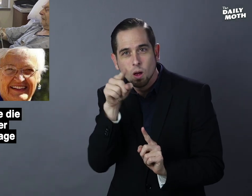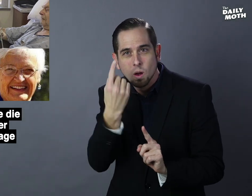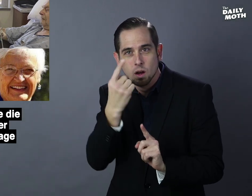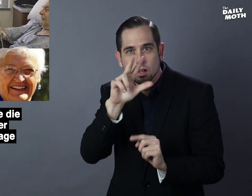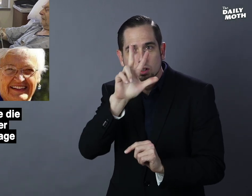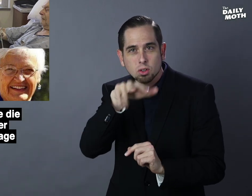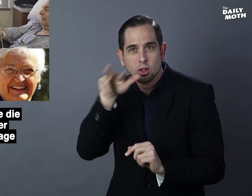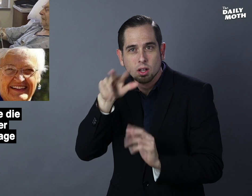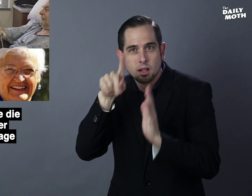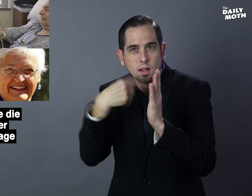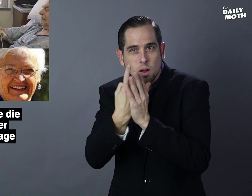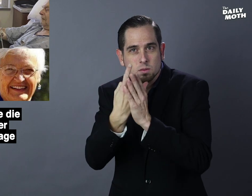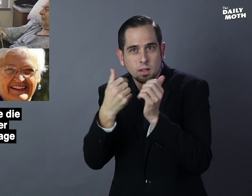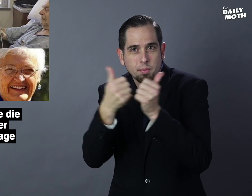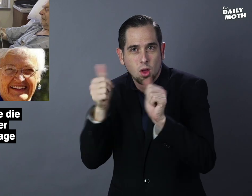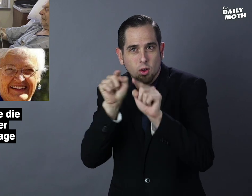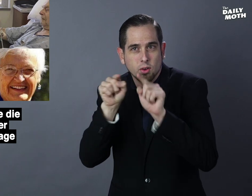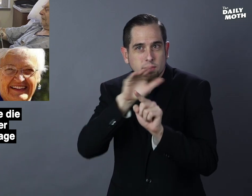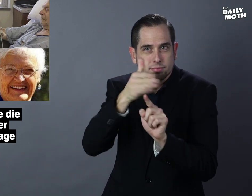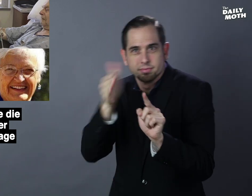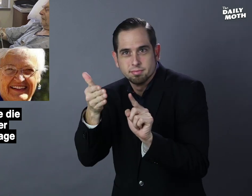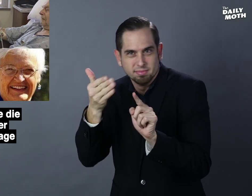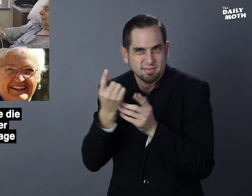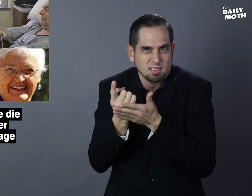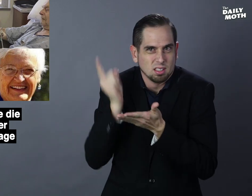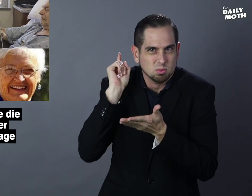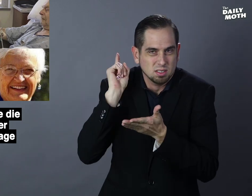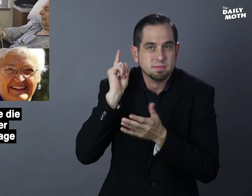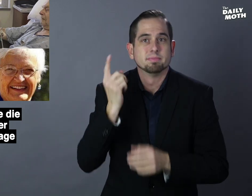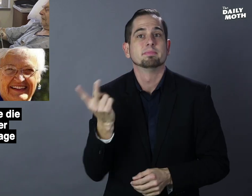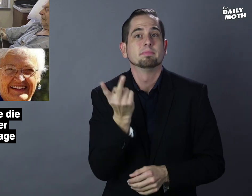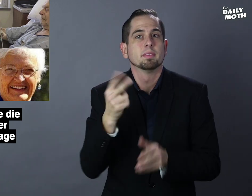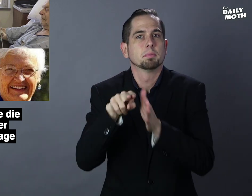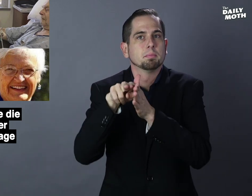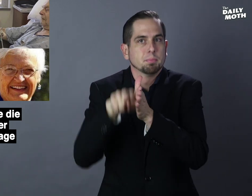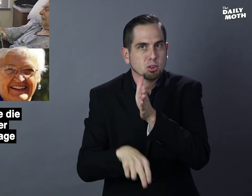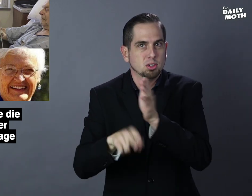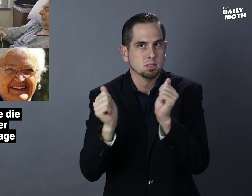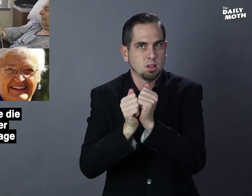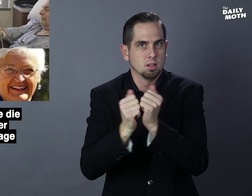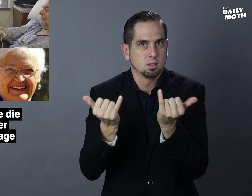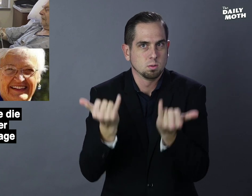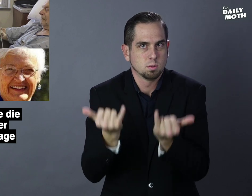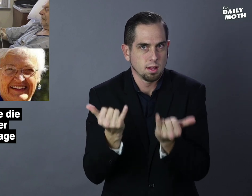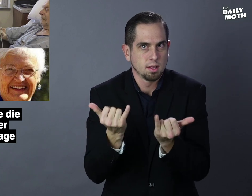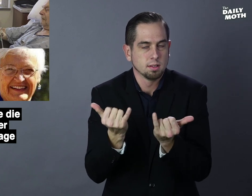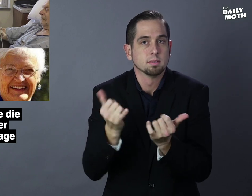only 33 hours apart last week. They were buried together today.